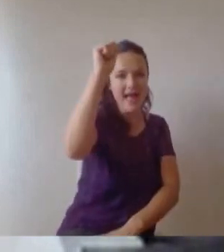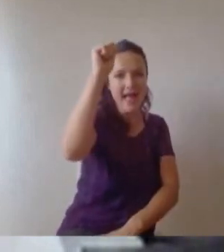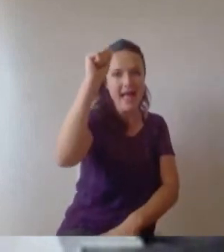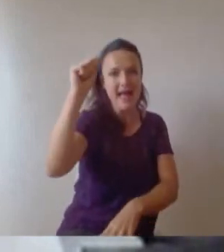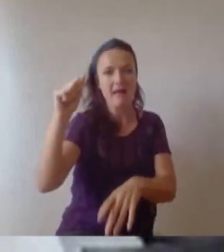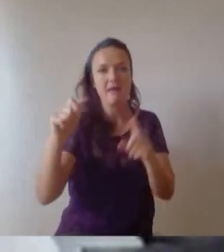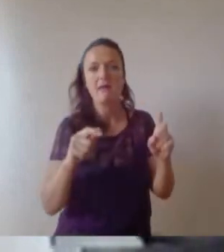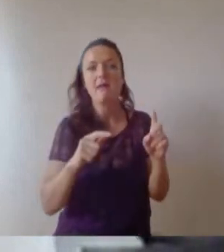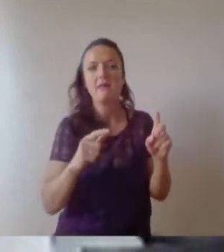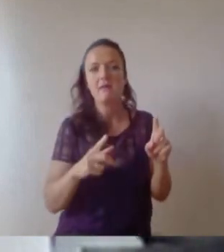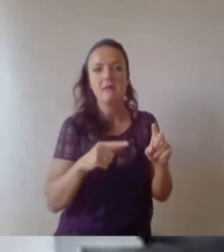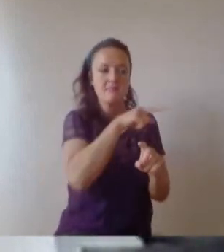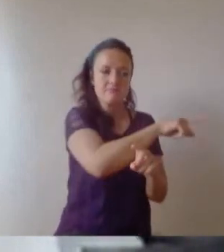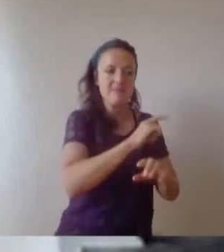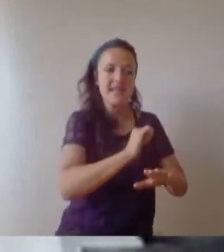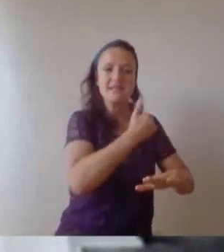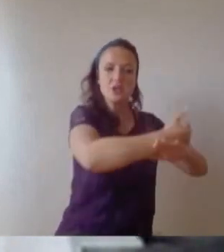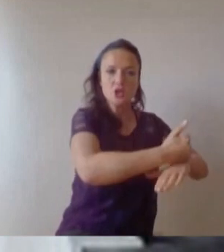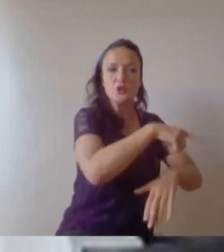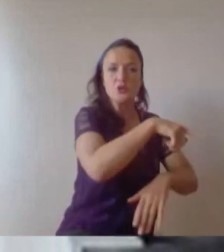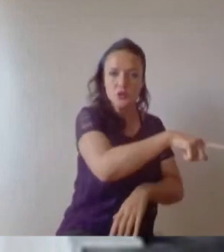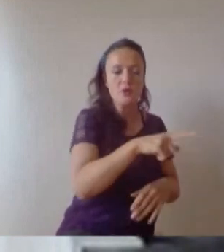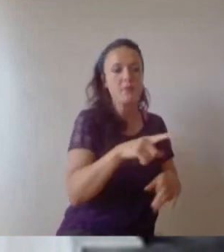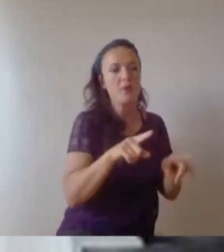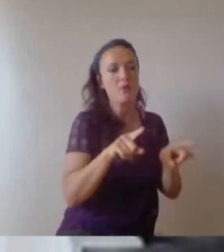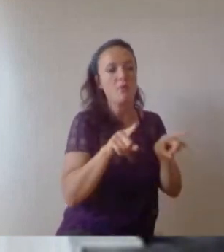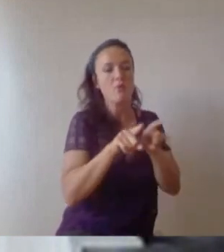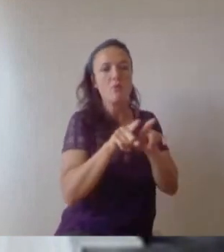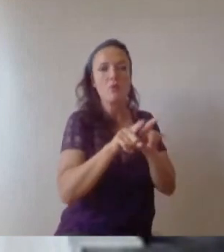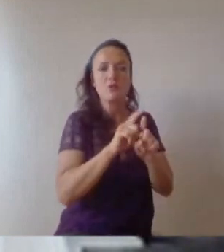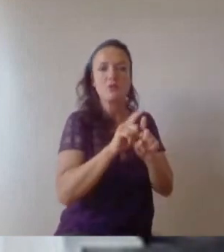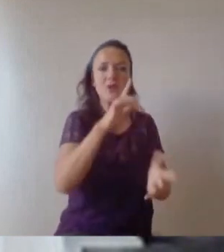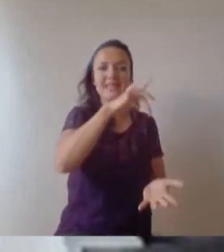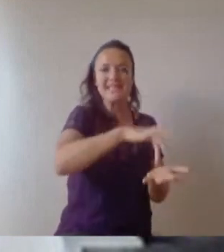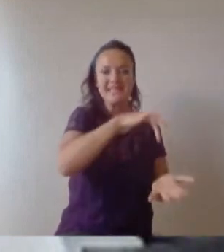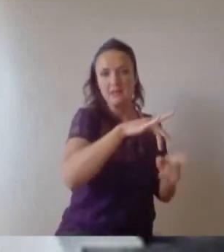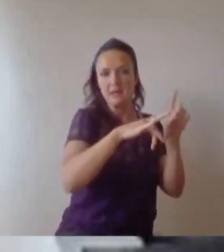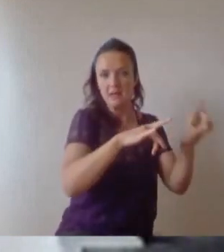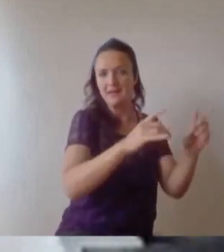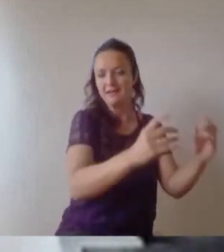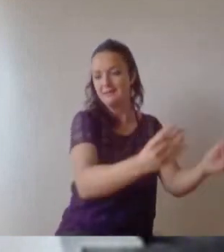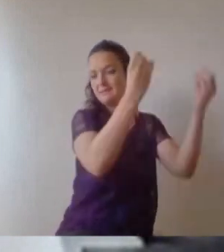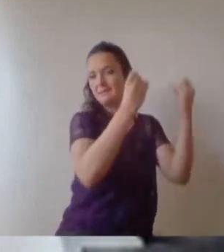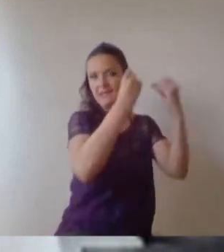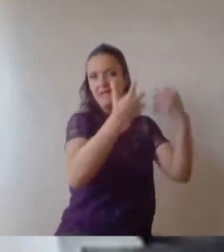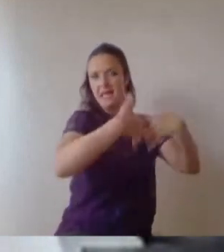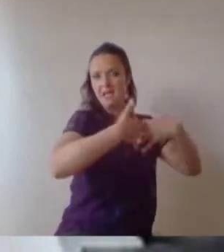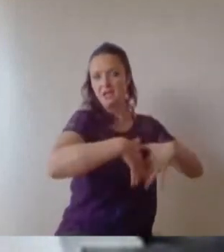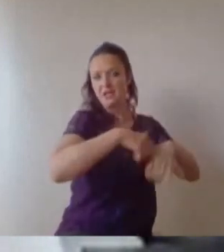institution but also Bristol as a city makes their engineering graduates a bit more real. So we've had the absolute privilege of